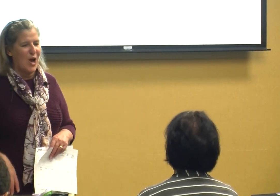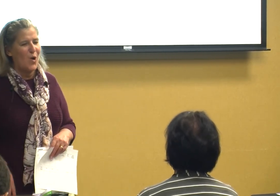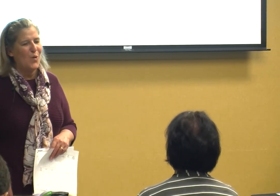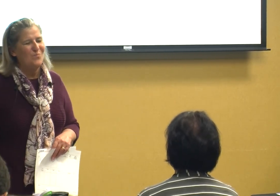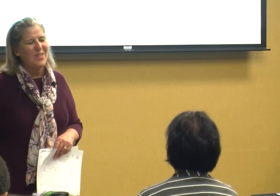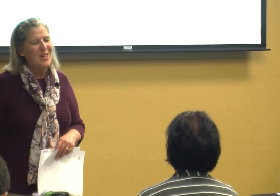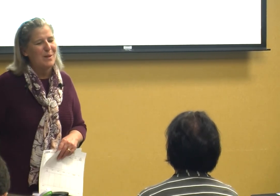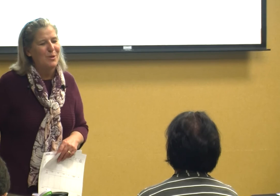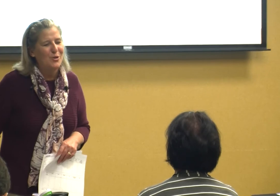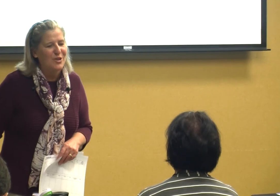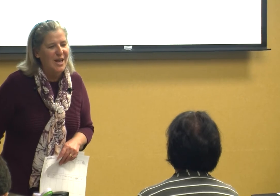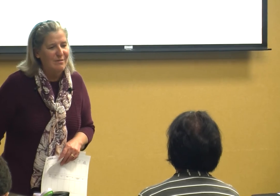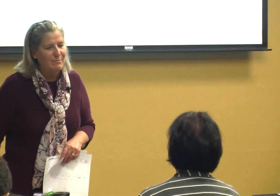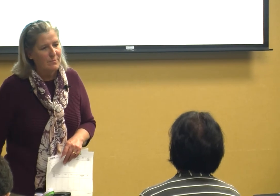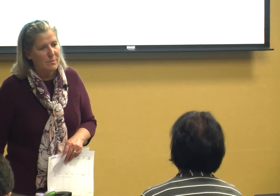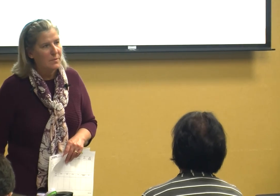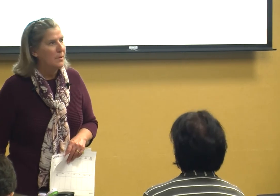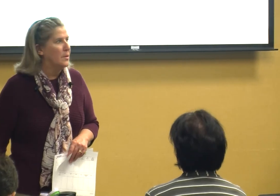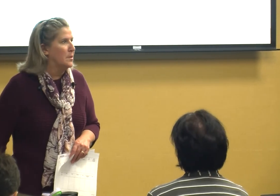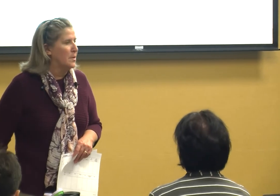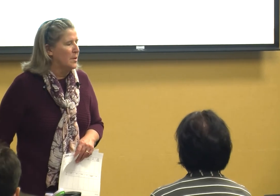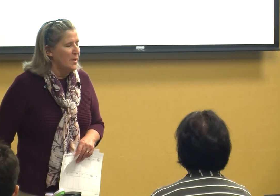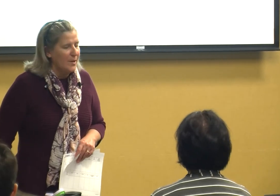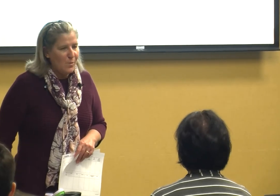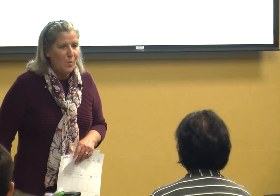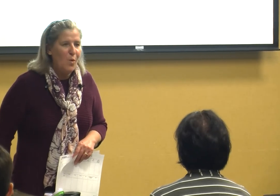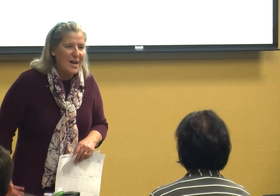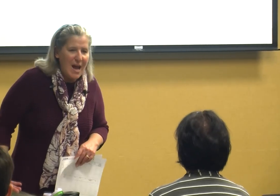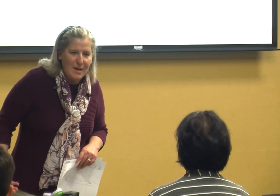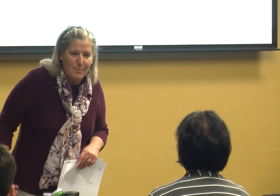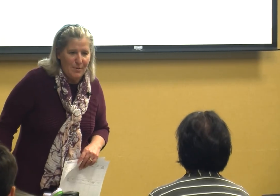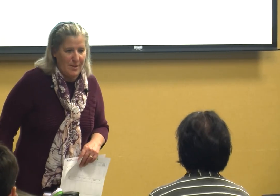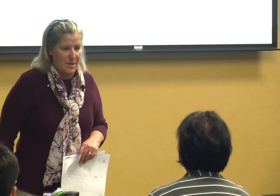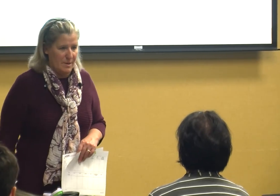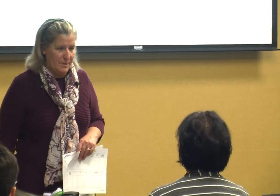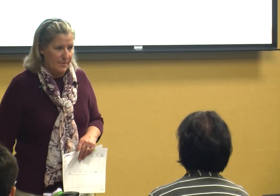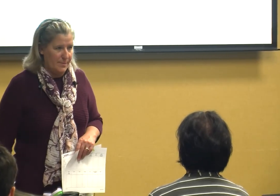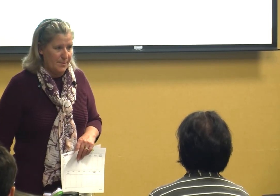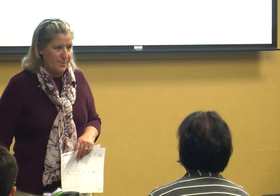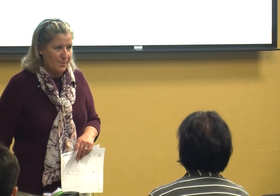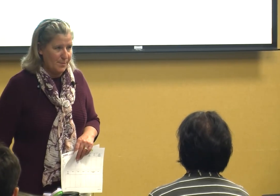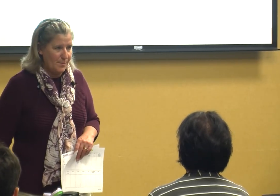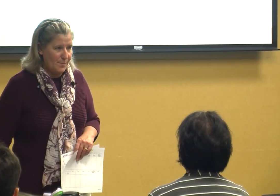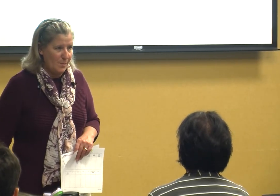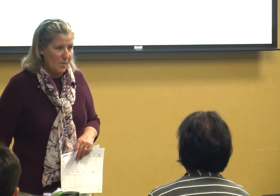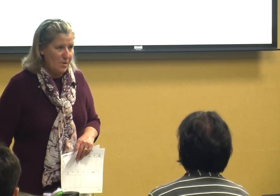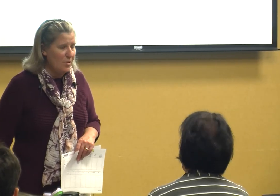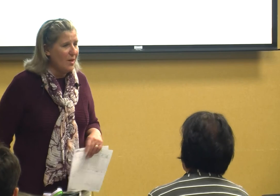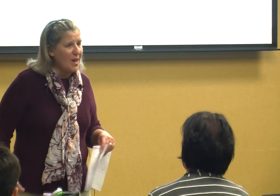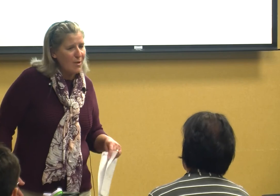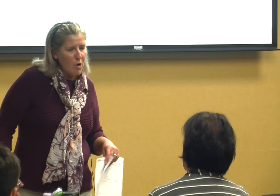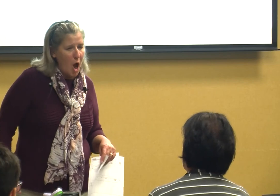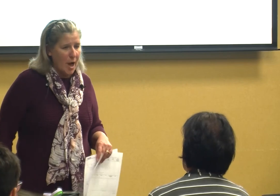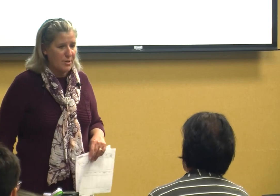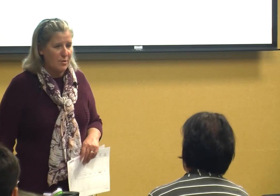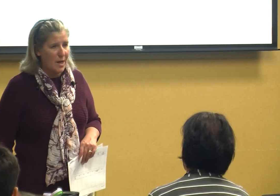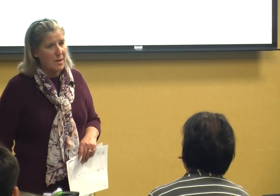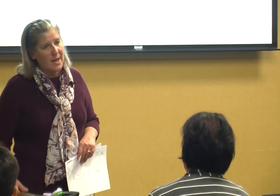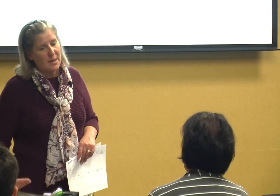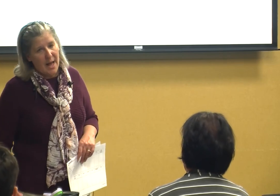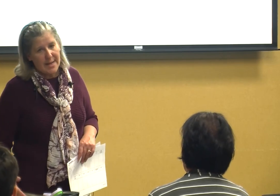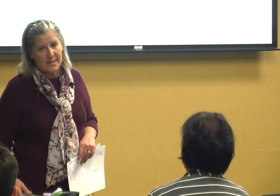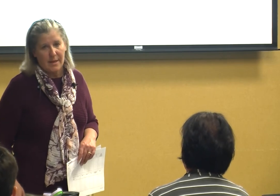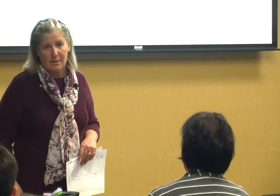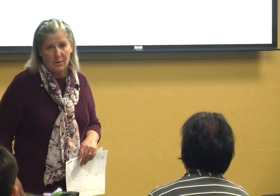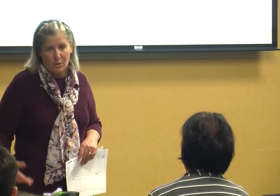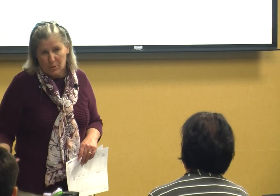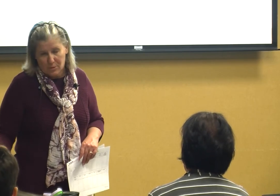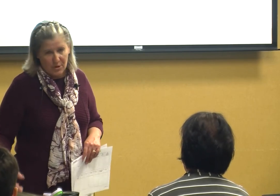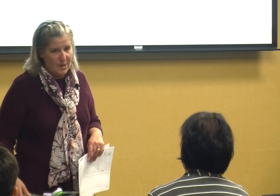they like music what kind of music do they like rock do they like classic gold do they